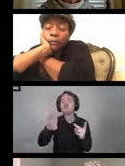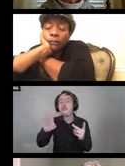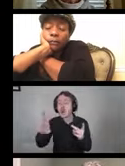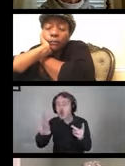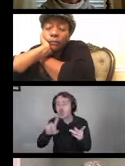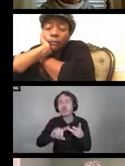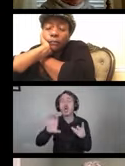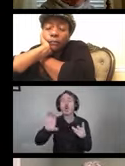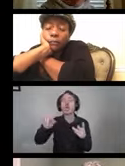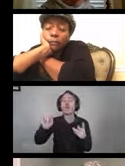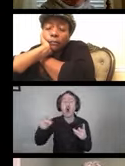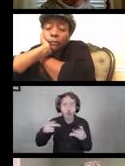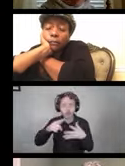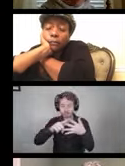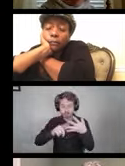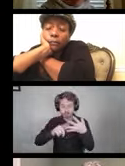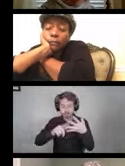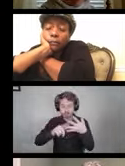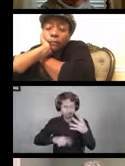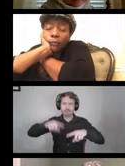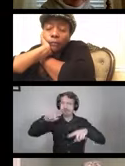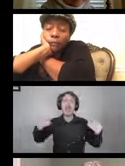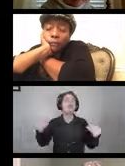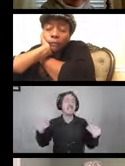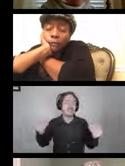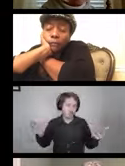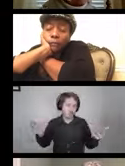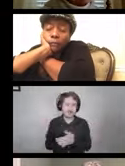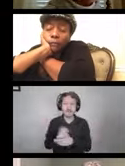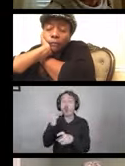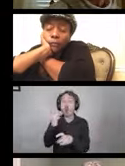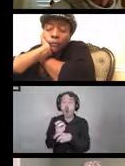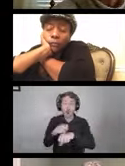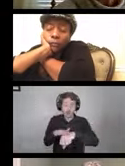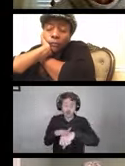so be mindful of that. Hard surfaces may be made from metal,